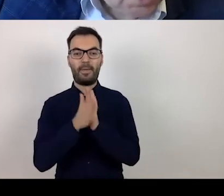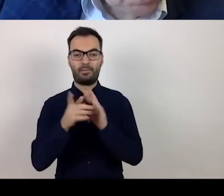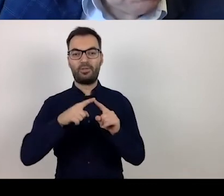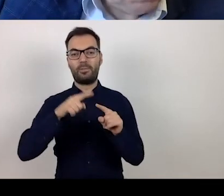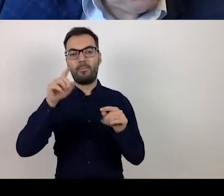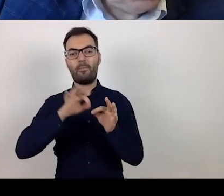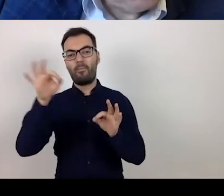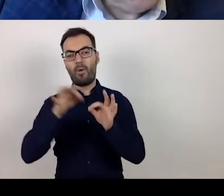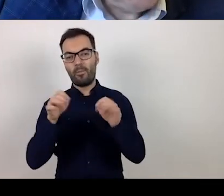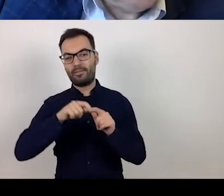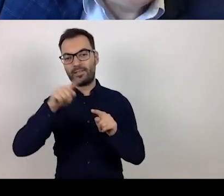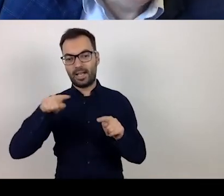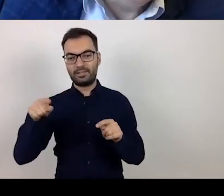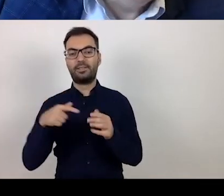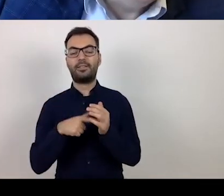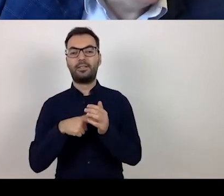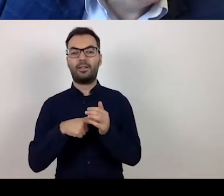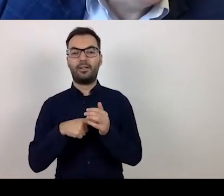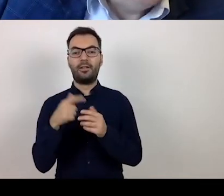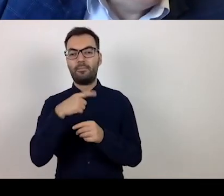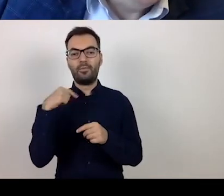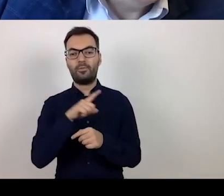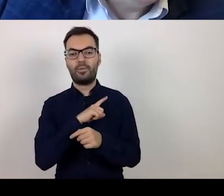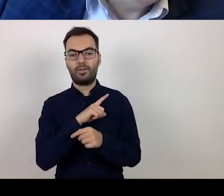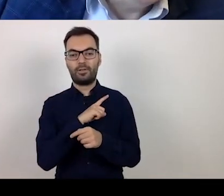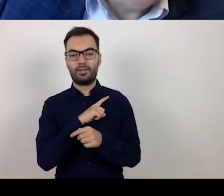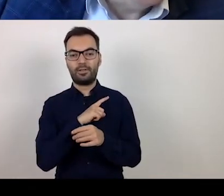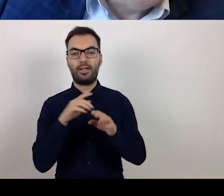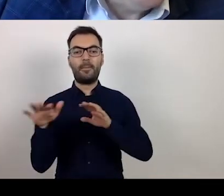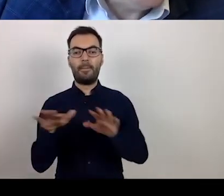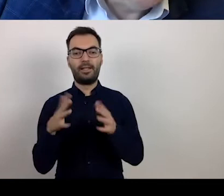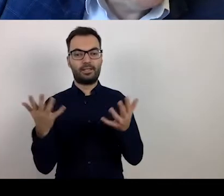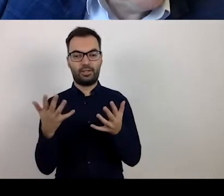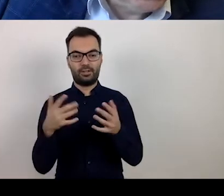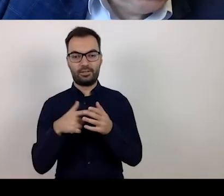we are dealing with a place of service provision.